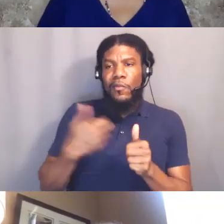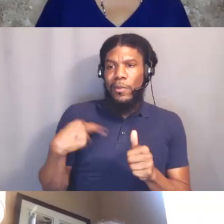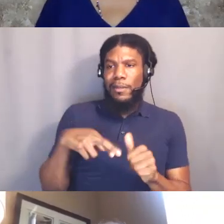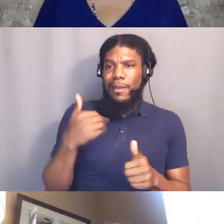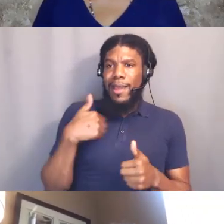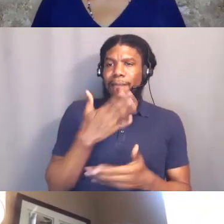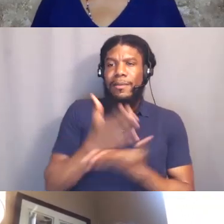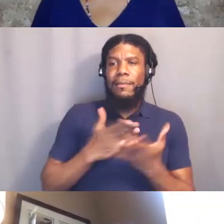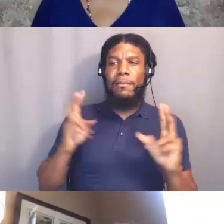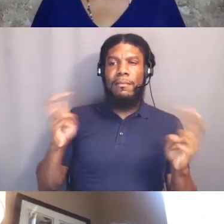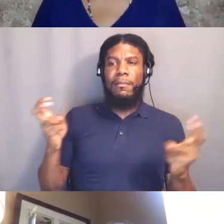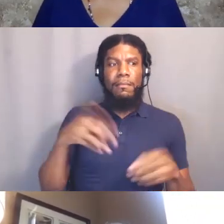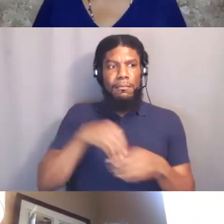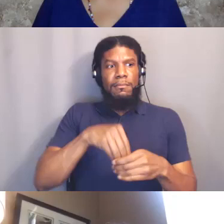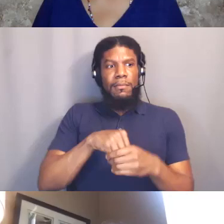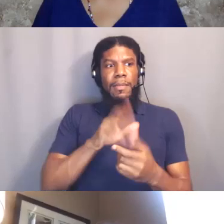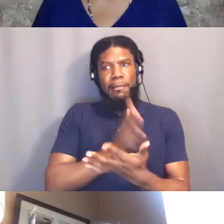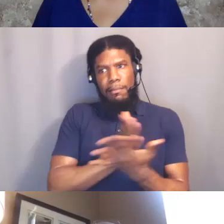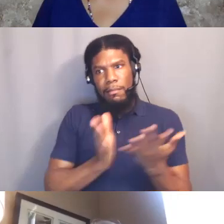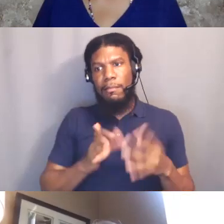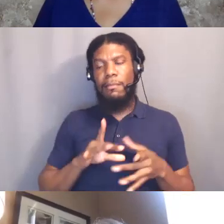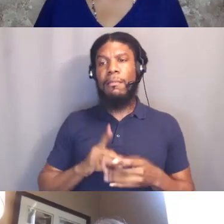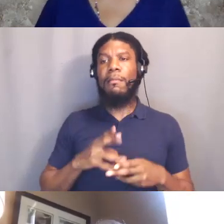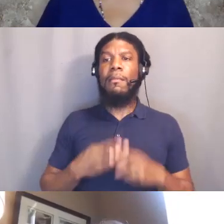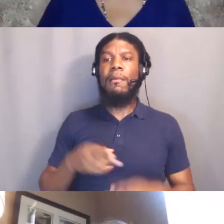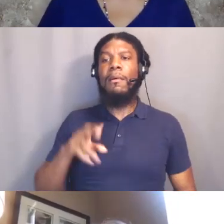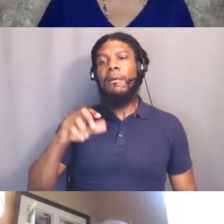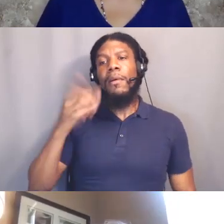[Dot] That was not an example of it on January 6th inside